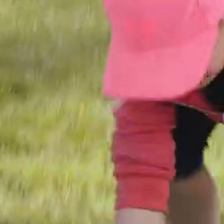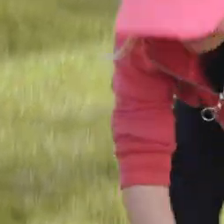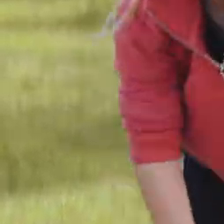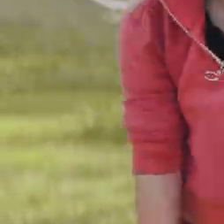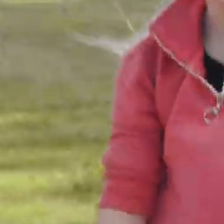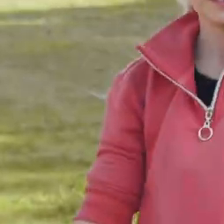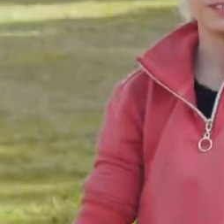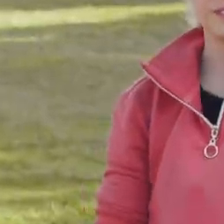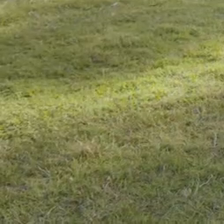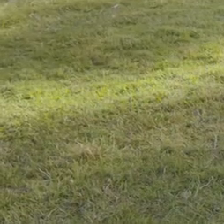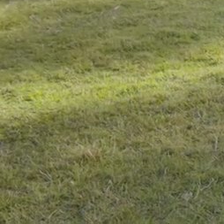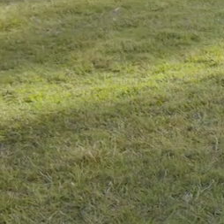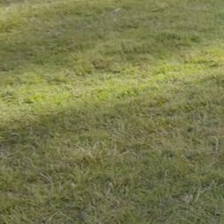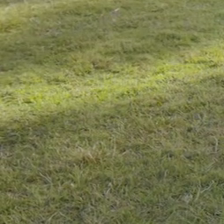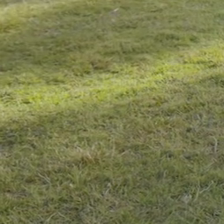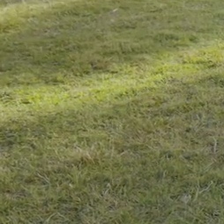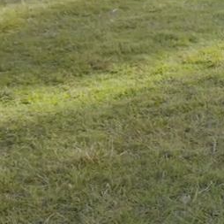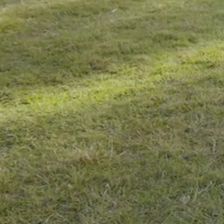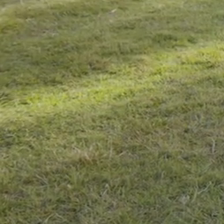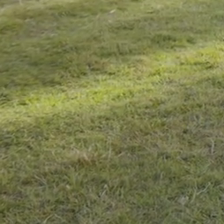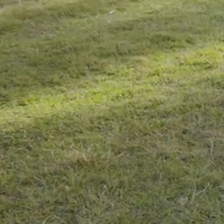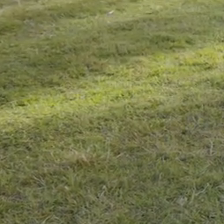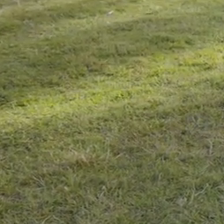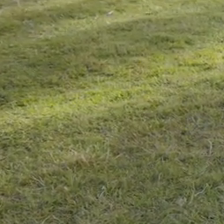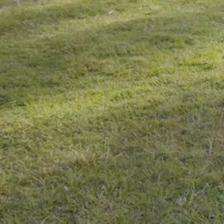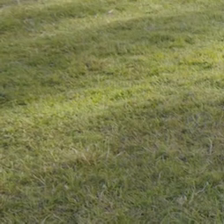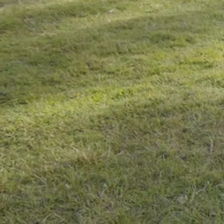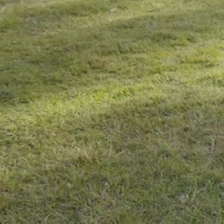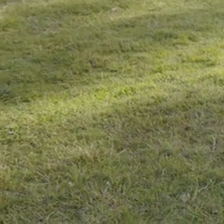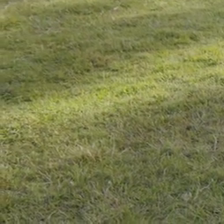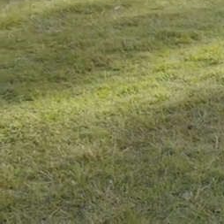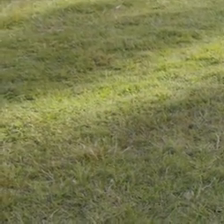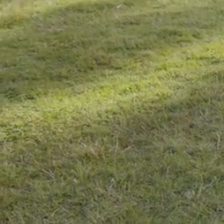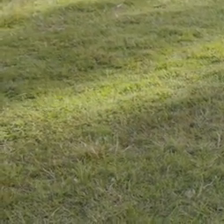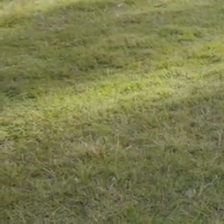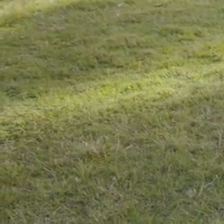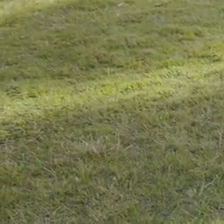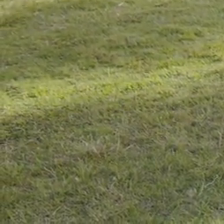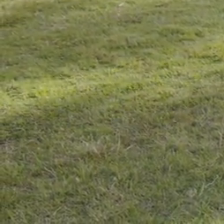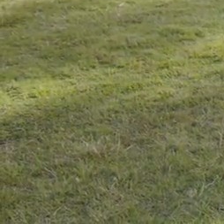Hop back up. Wow, that was fun at the snow. Thanks for being active with me today, Emme. See you next time, guys.